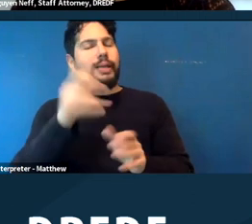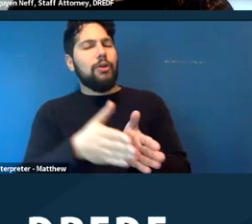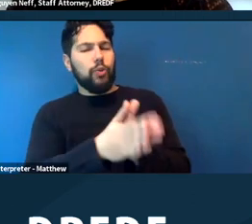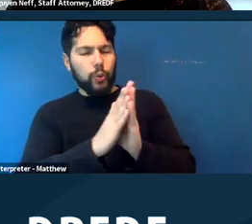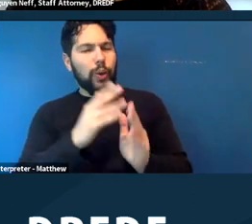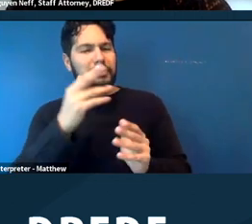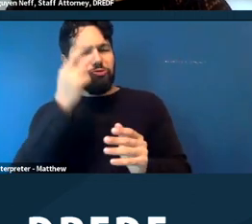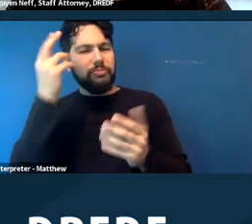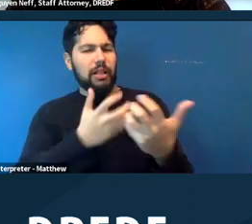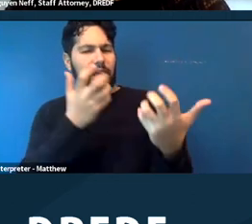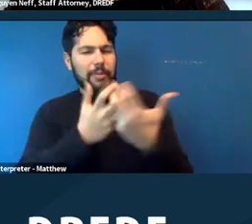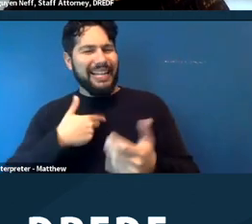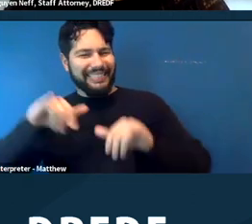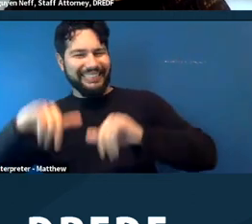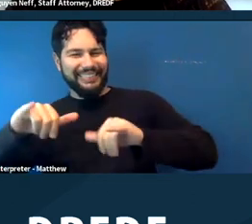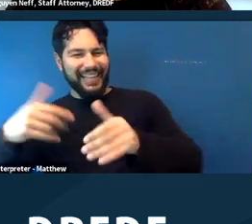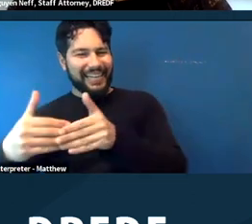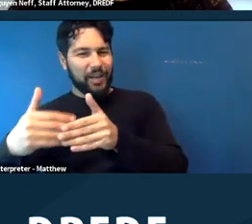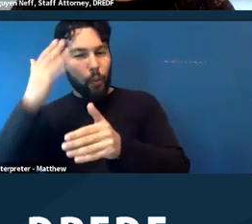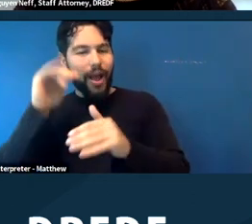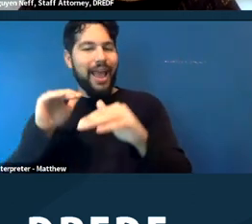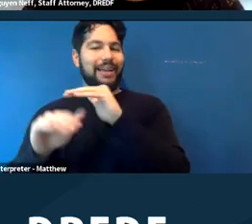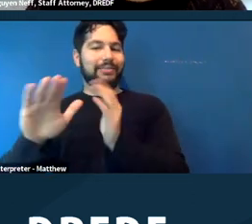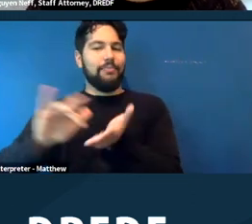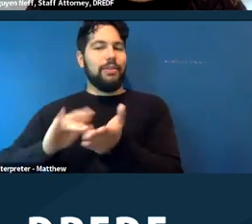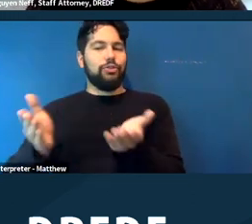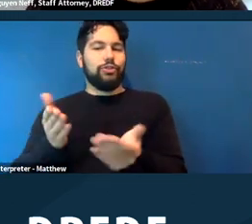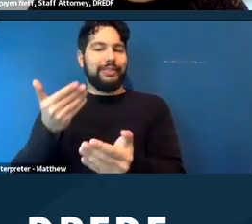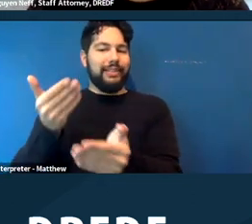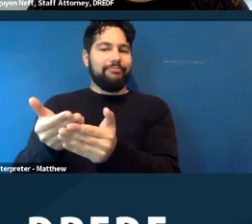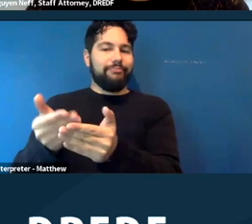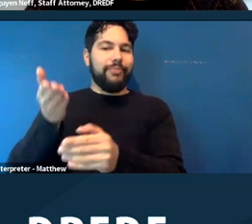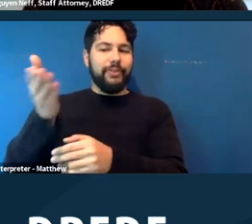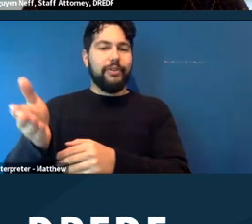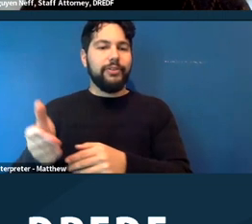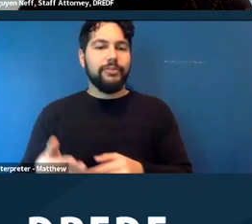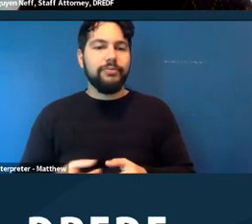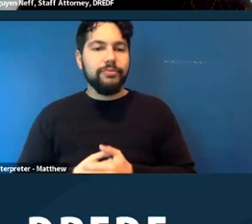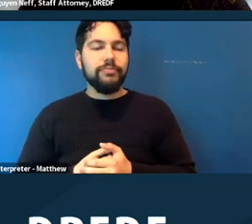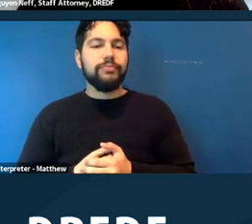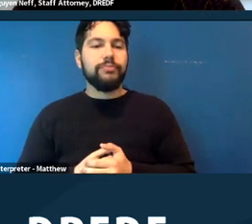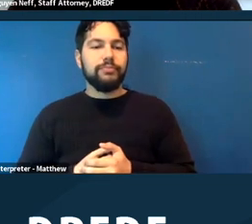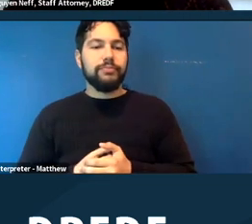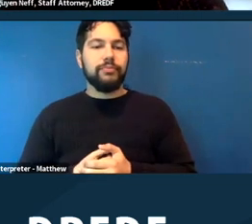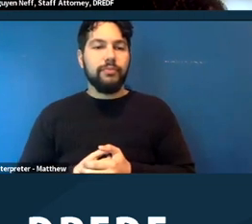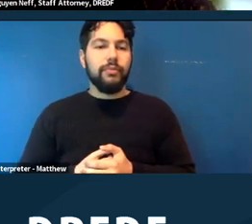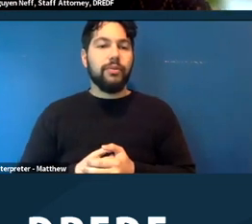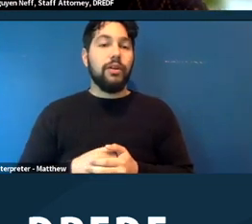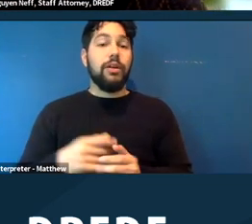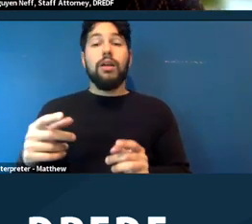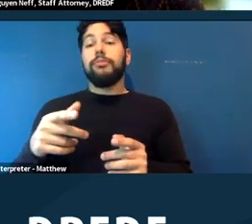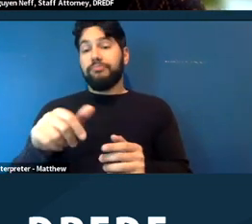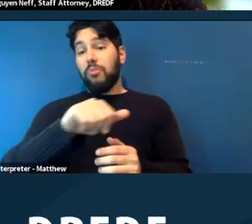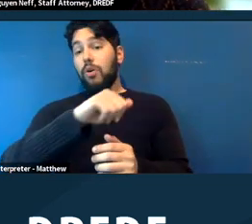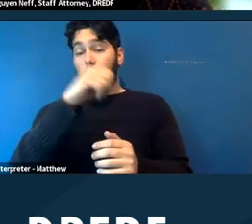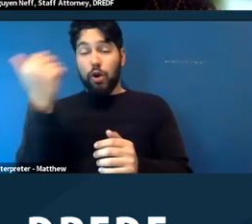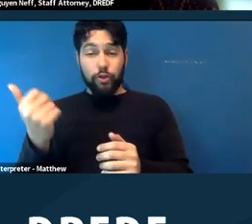they can access medical services more easily. So in addition to reasonable accommodations,